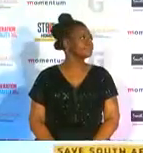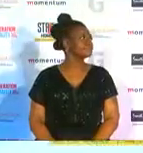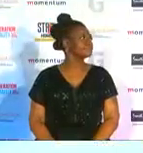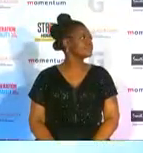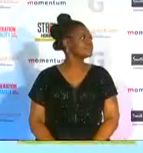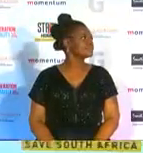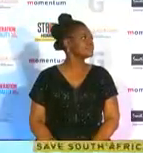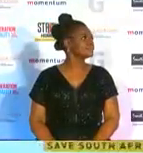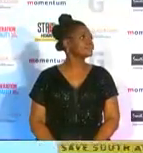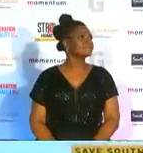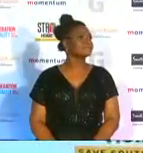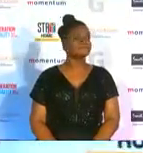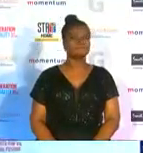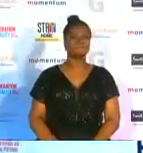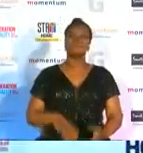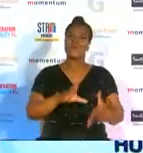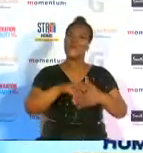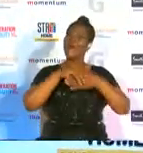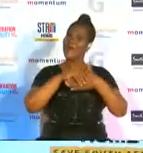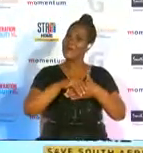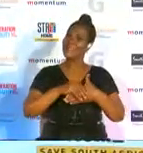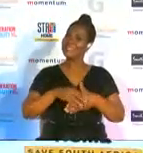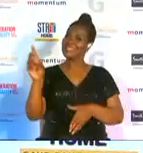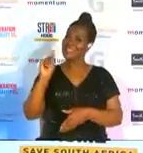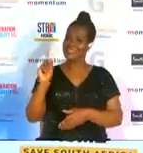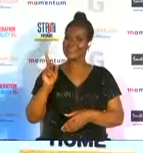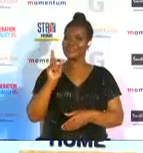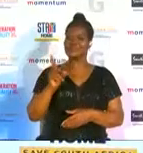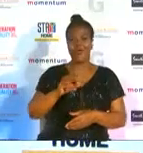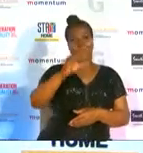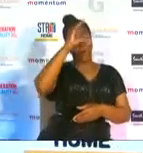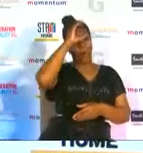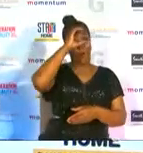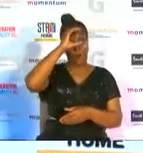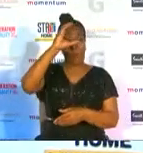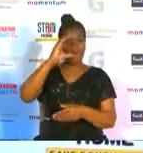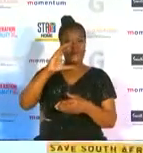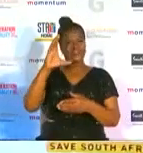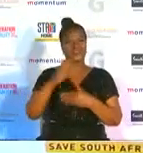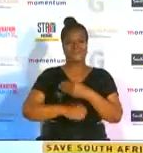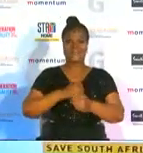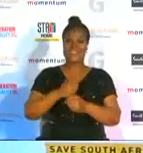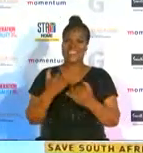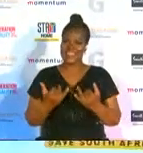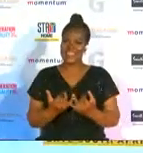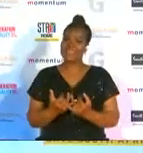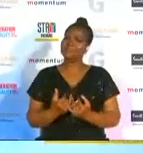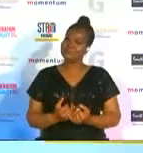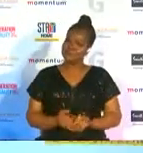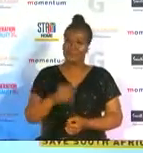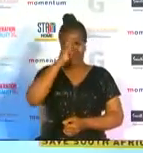congratulations desiree on our coach of the year award tell me how important is it to get this recognition tonight and what it means